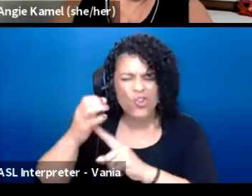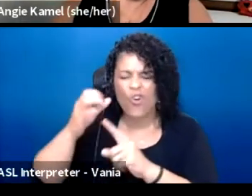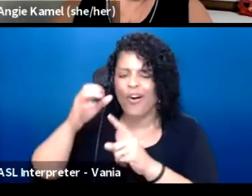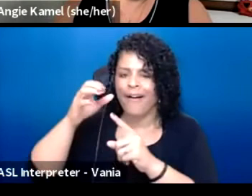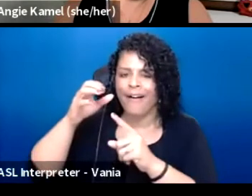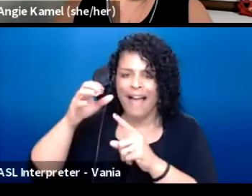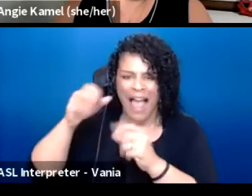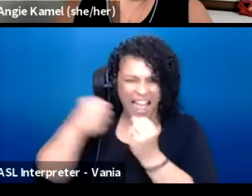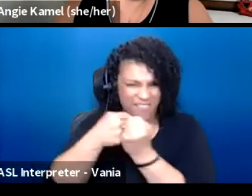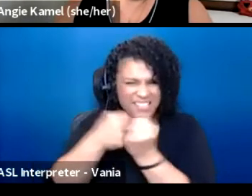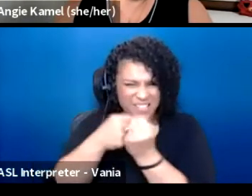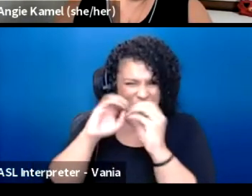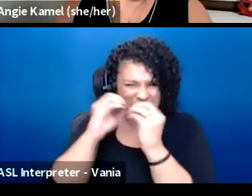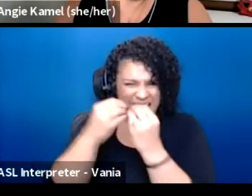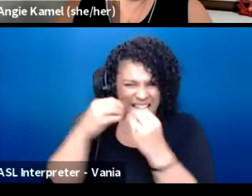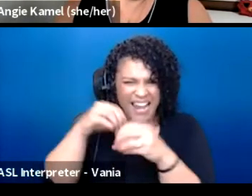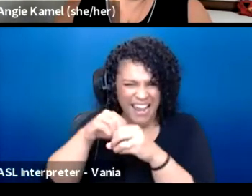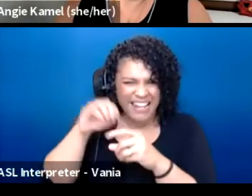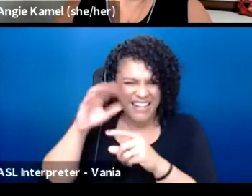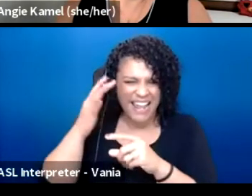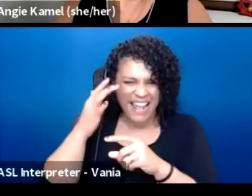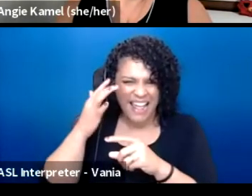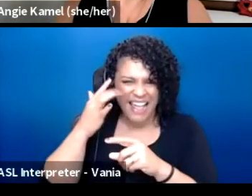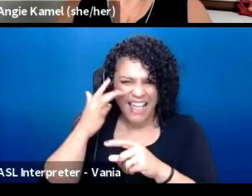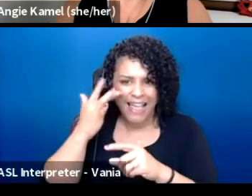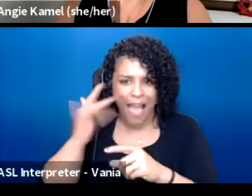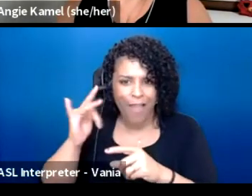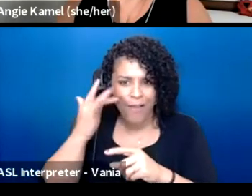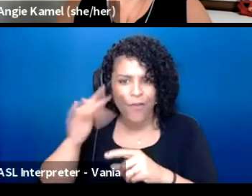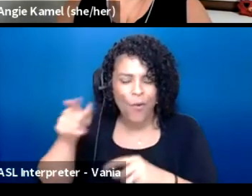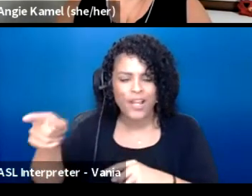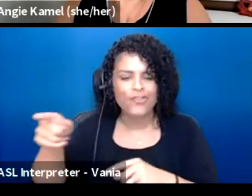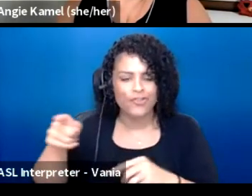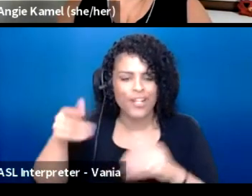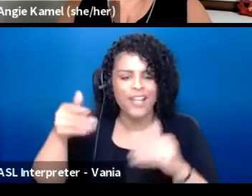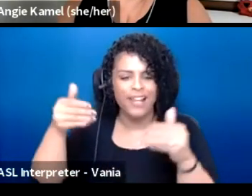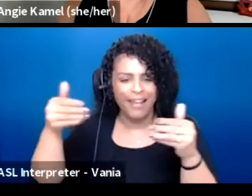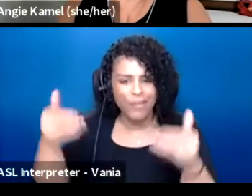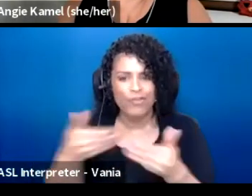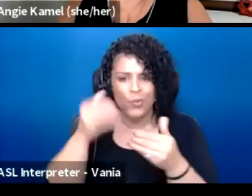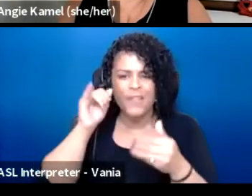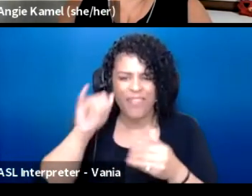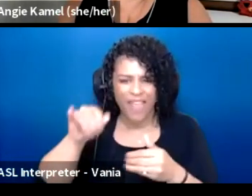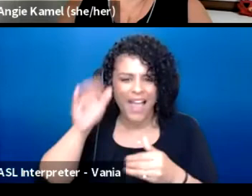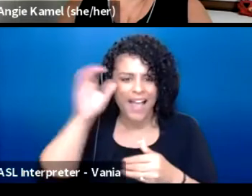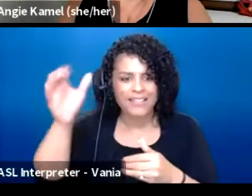organization in California. She introduced the concept of artists as second responders